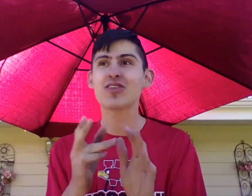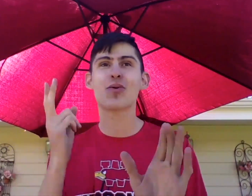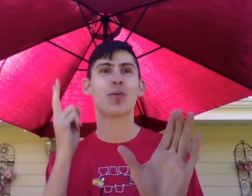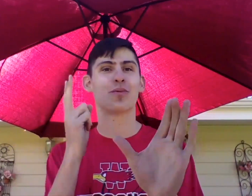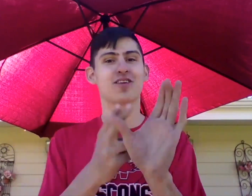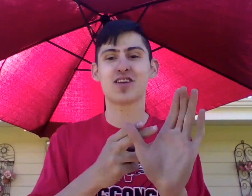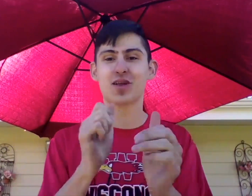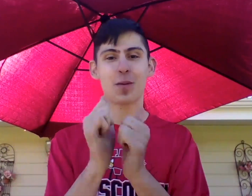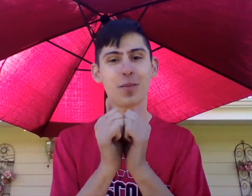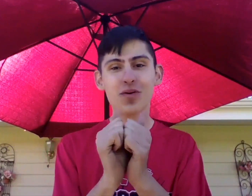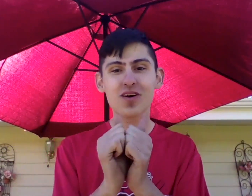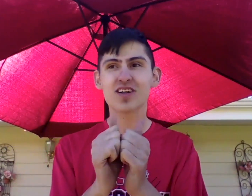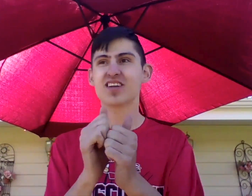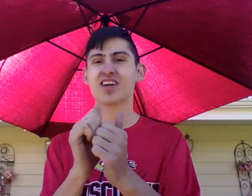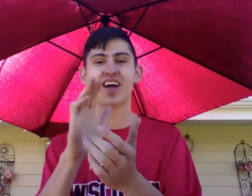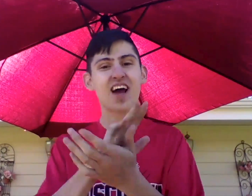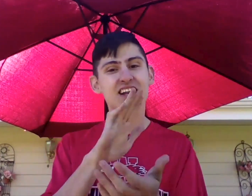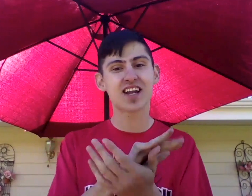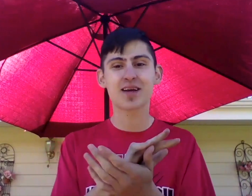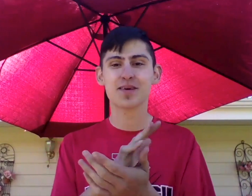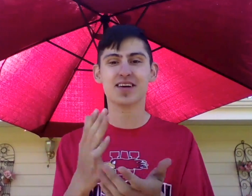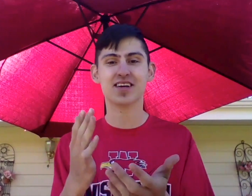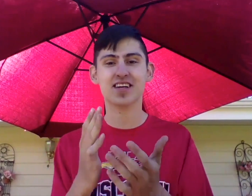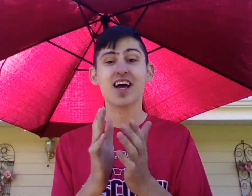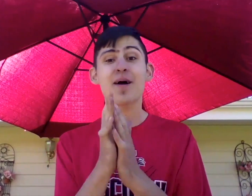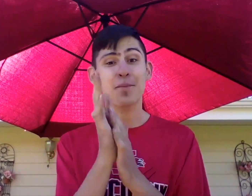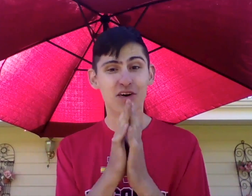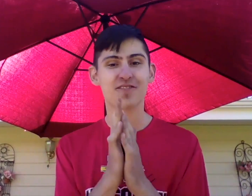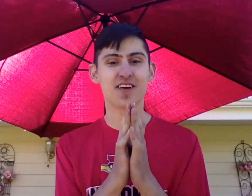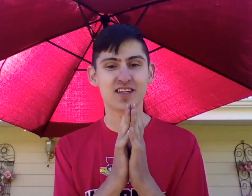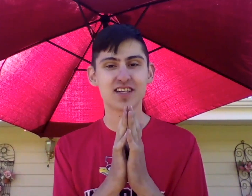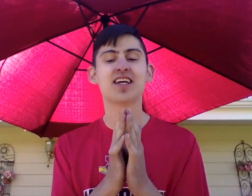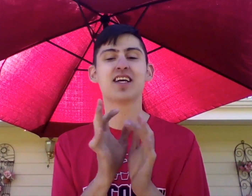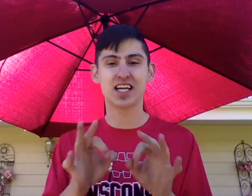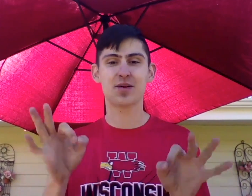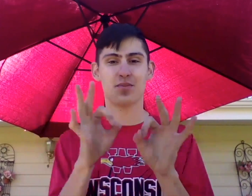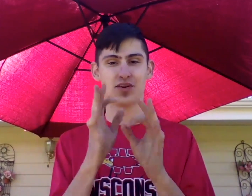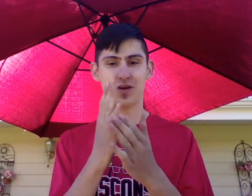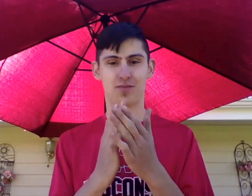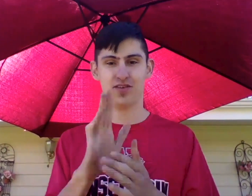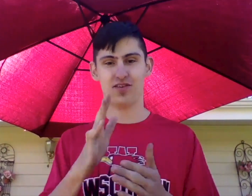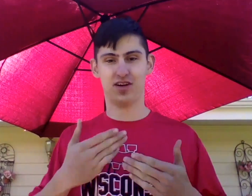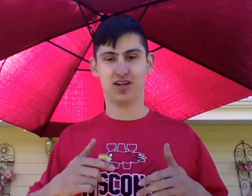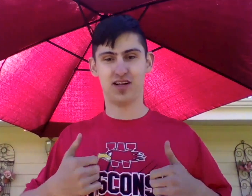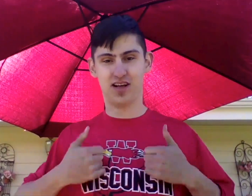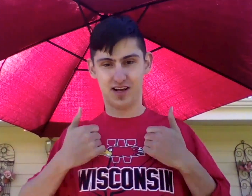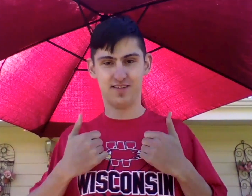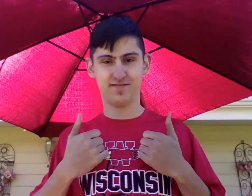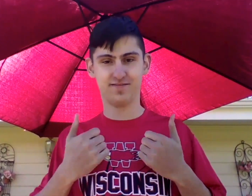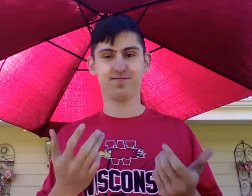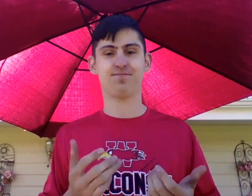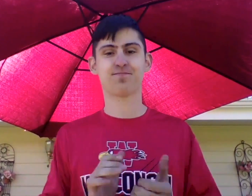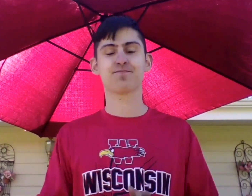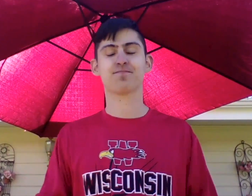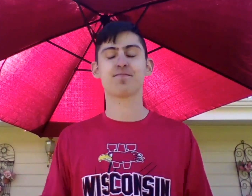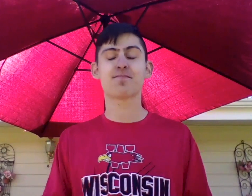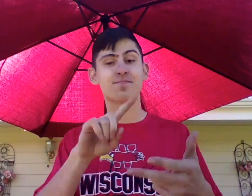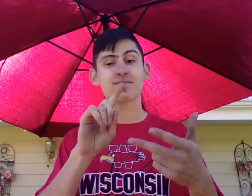Motivated to join sports and clubs. And focus on your academics. Motivation is an important part of your life.